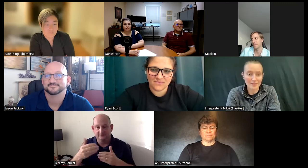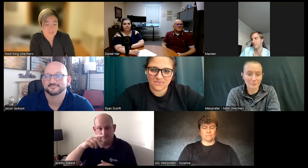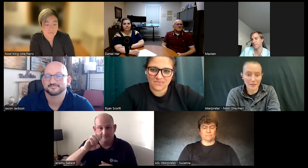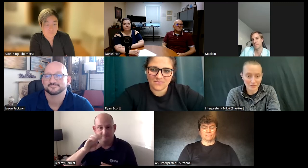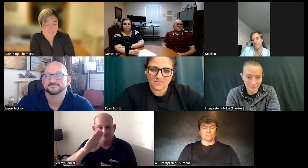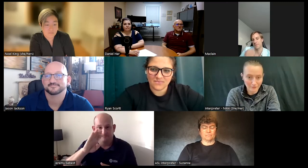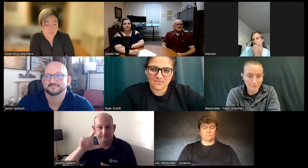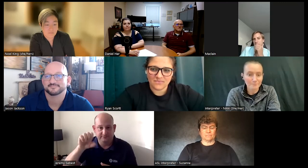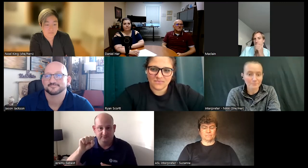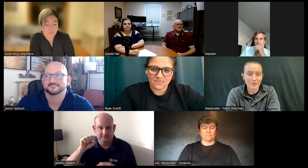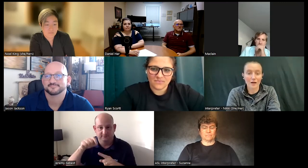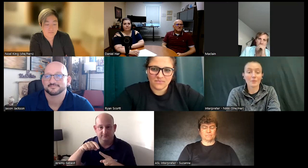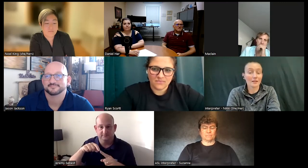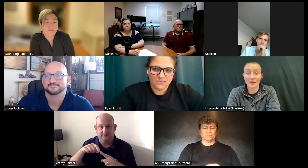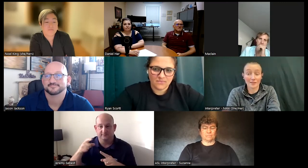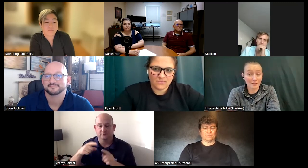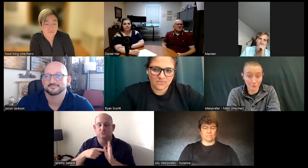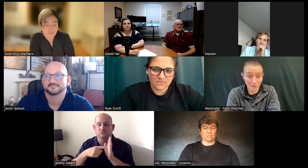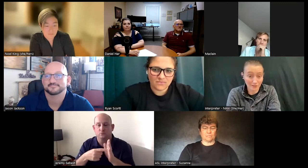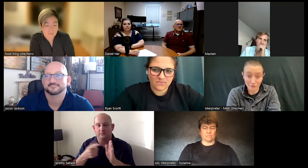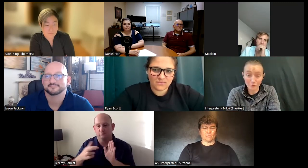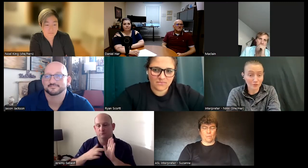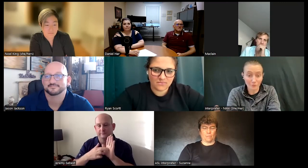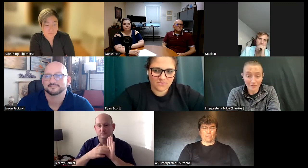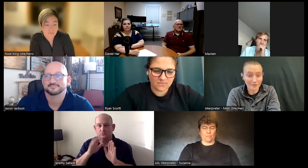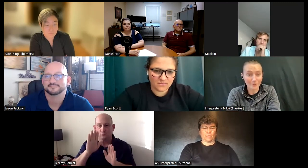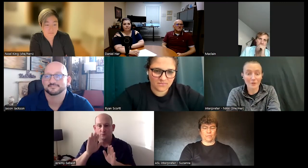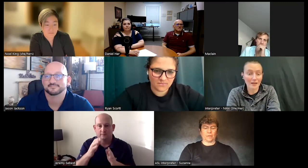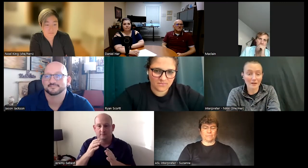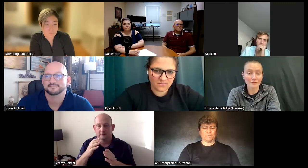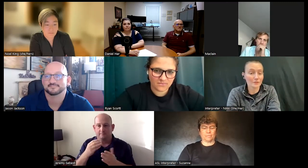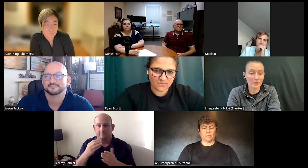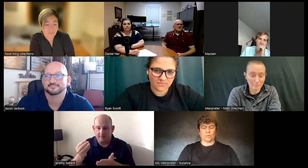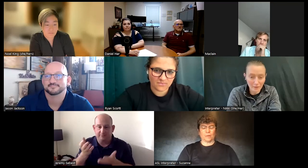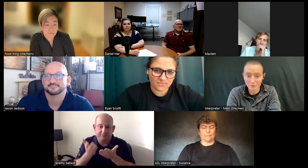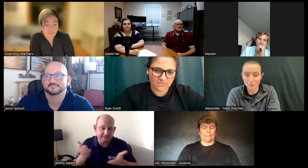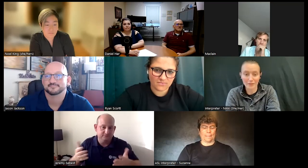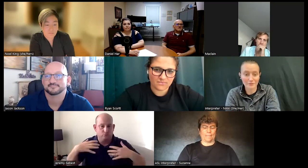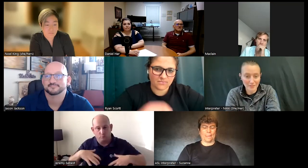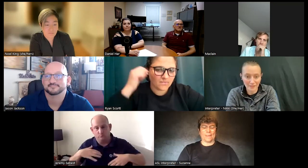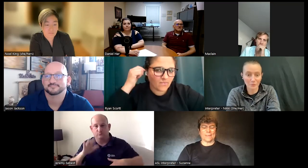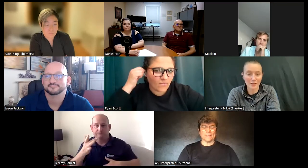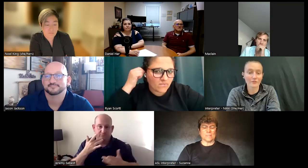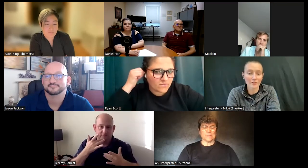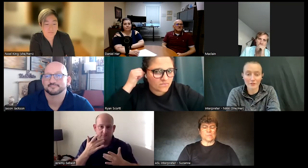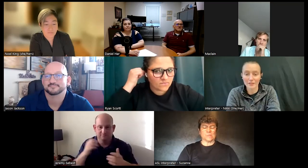that impact your life um and then if you think that's full you're wrong you know we have we have Pebbles we have sand we have other